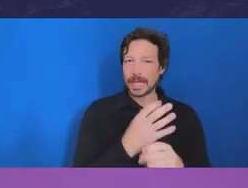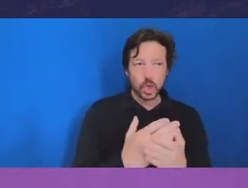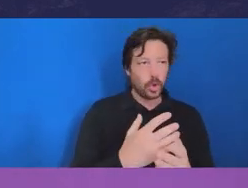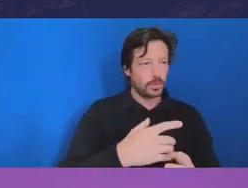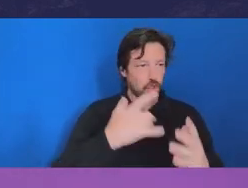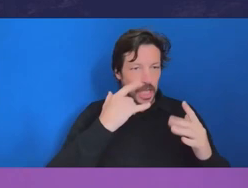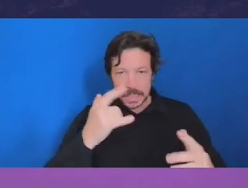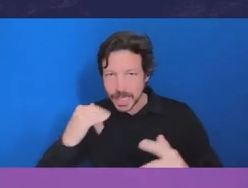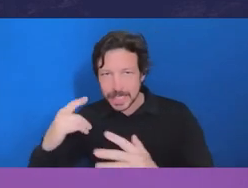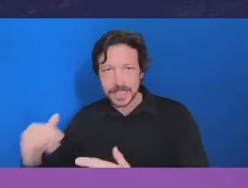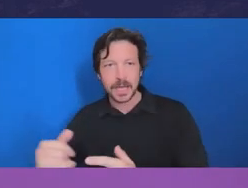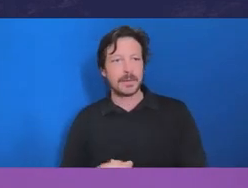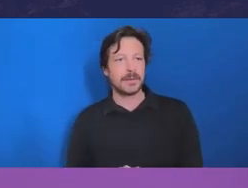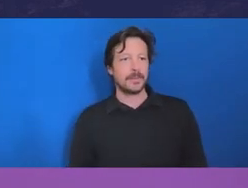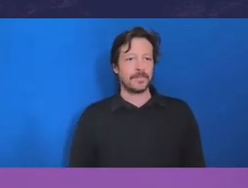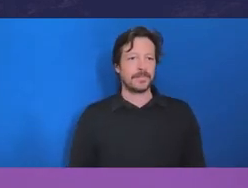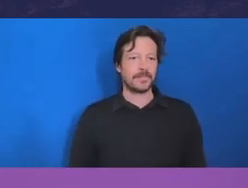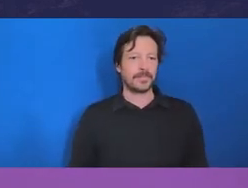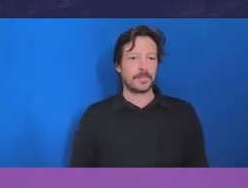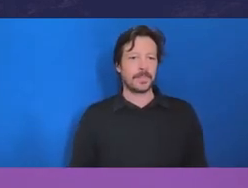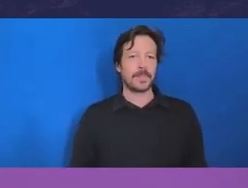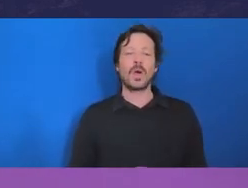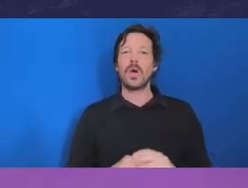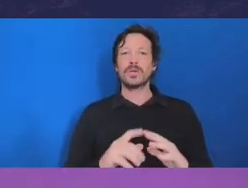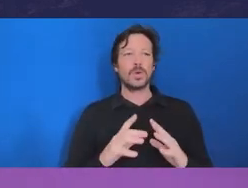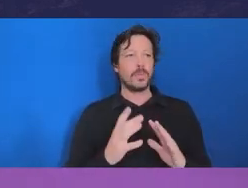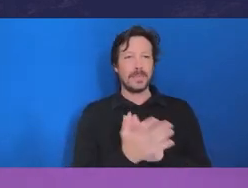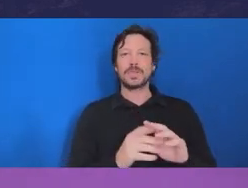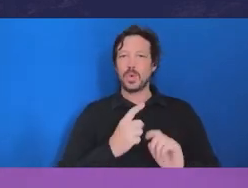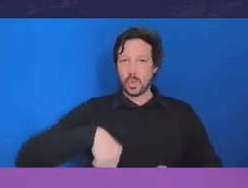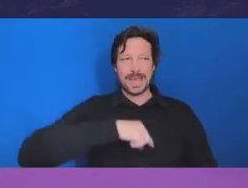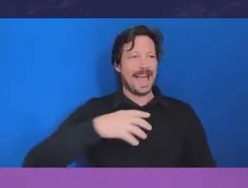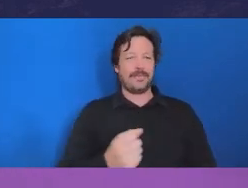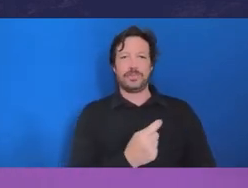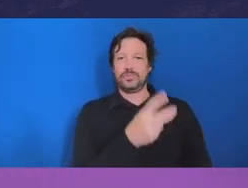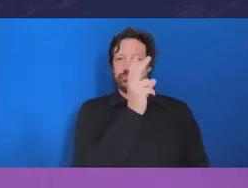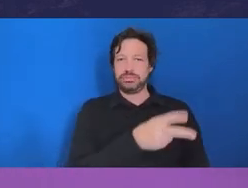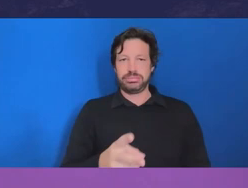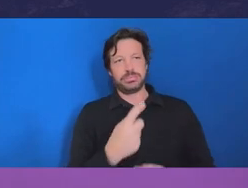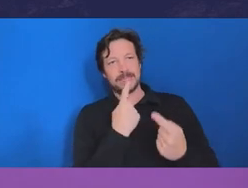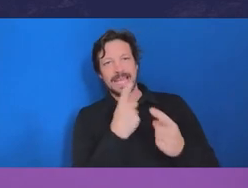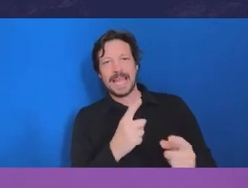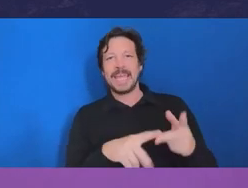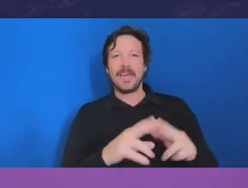and we believe we have no actual, potential, or perceived conflicts of interest. But so I think more work needs to be done in that space